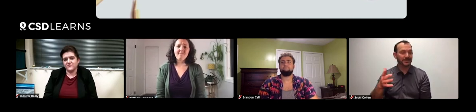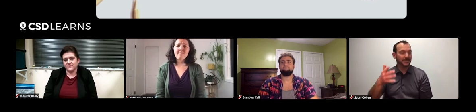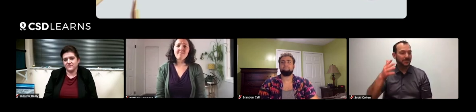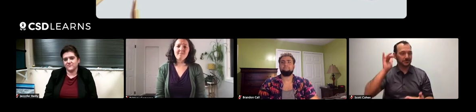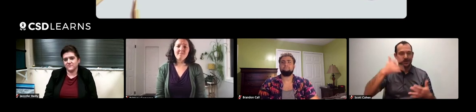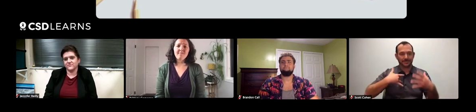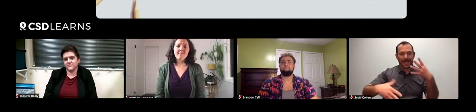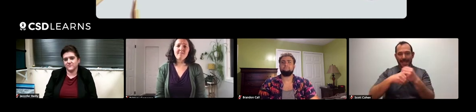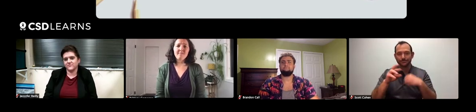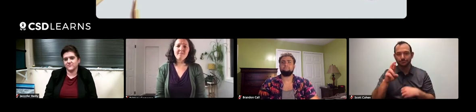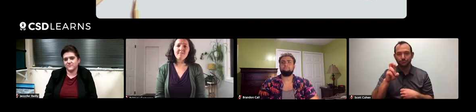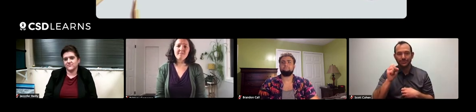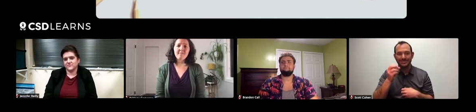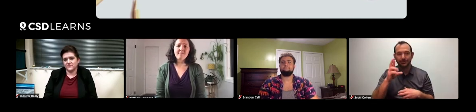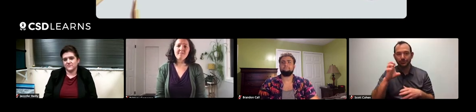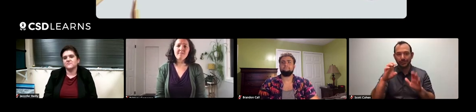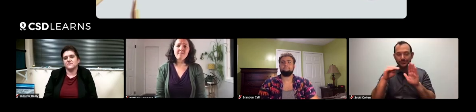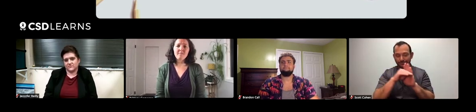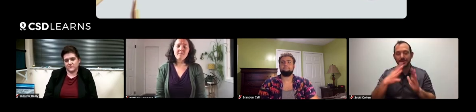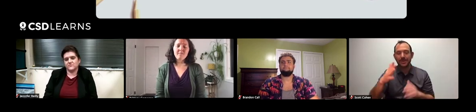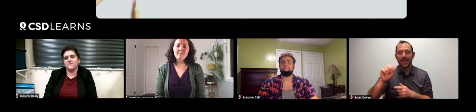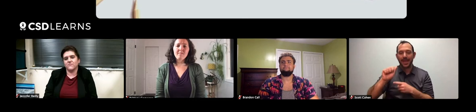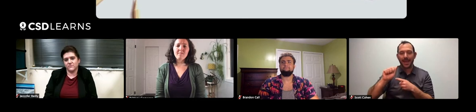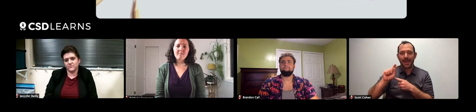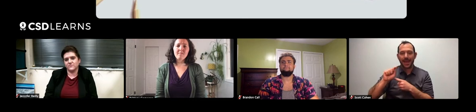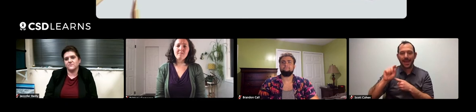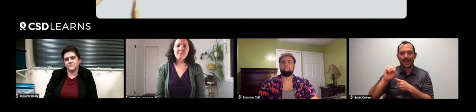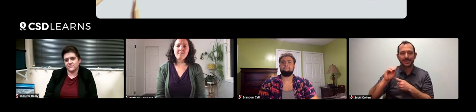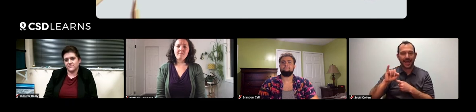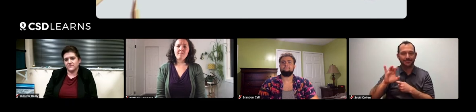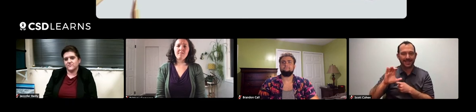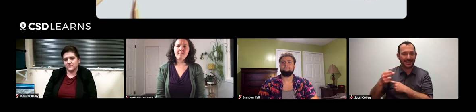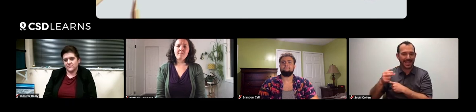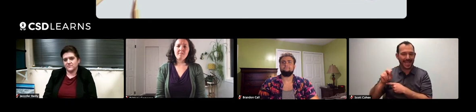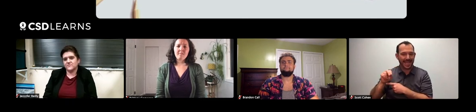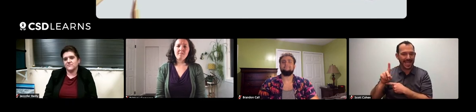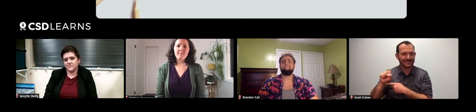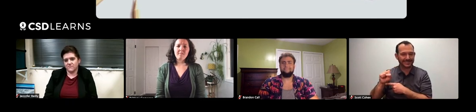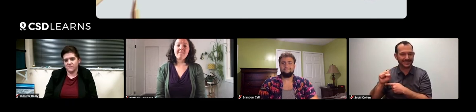And I want to add to our resources Atomic Hands.